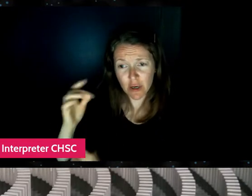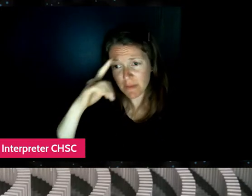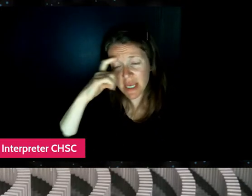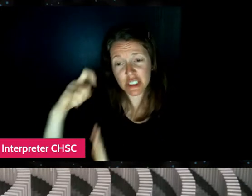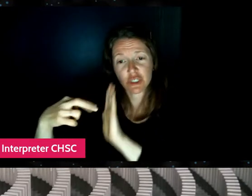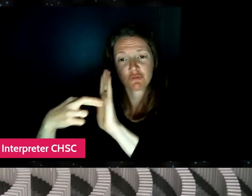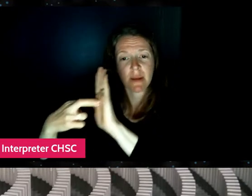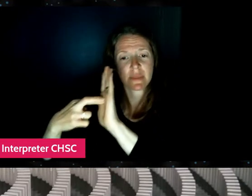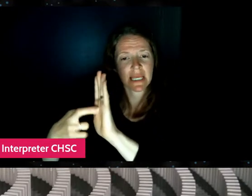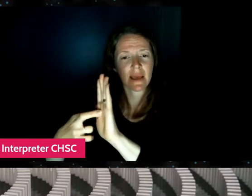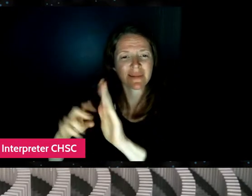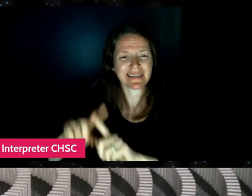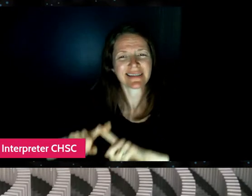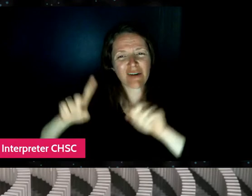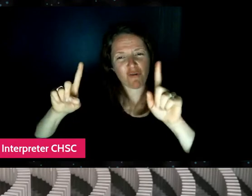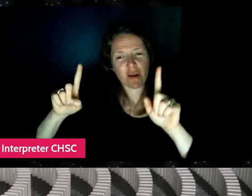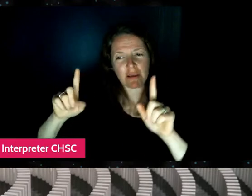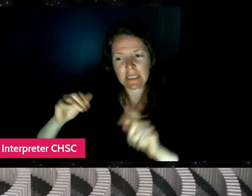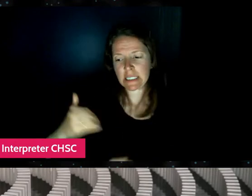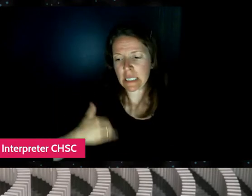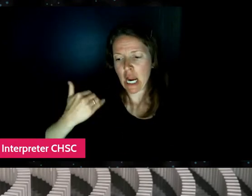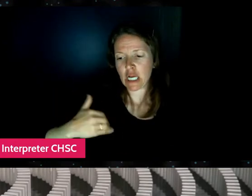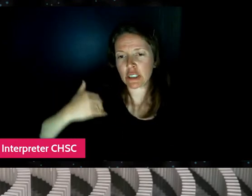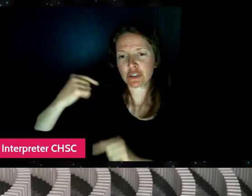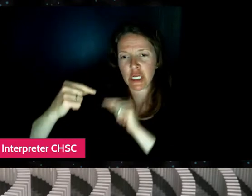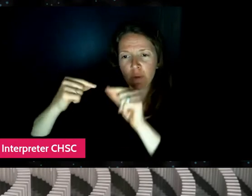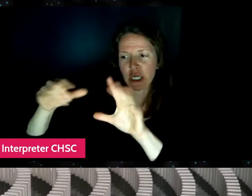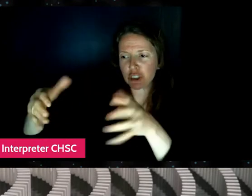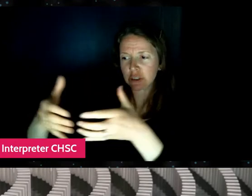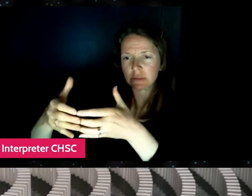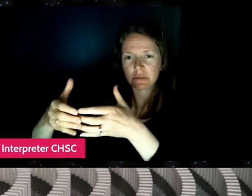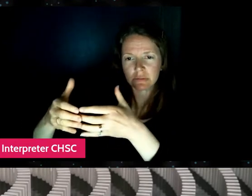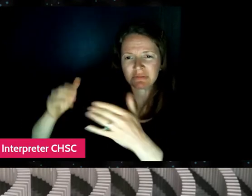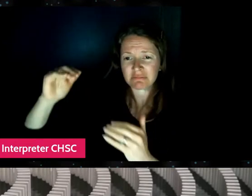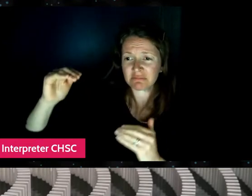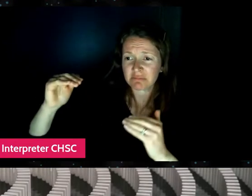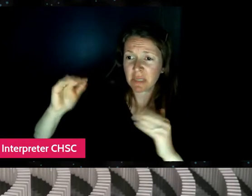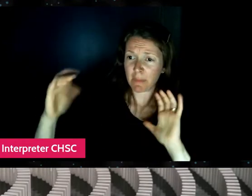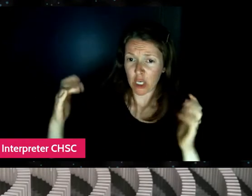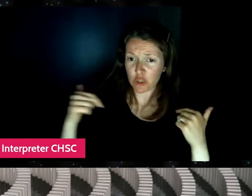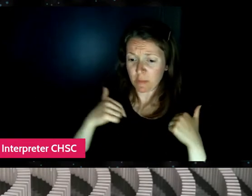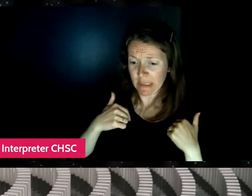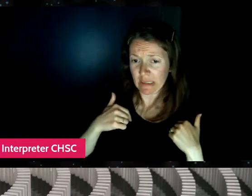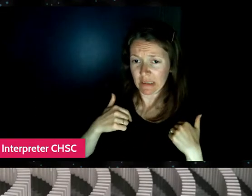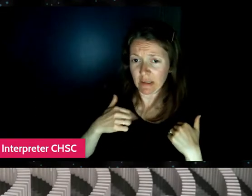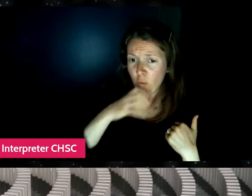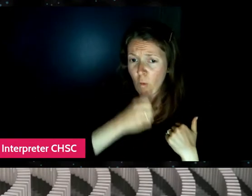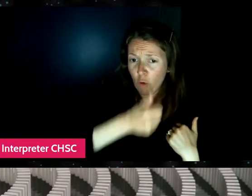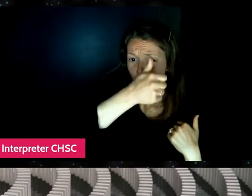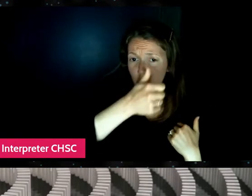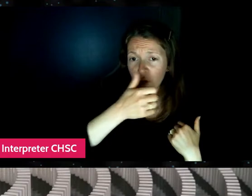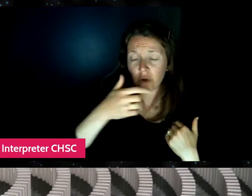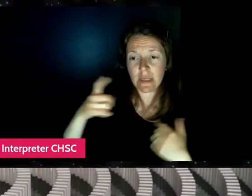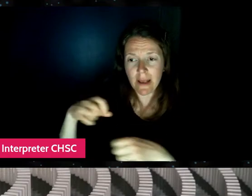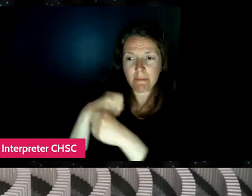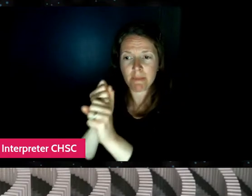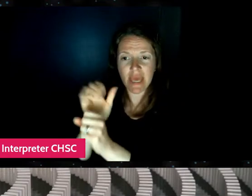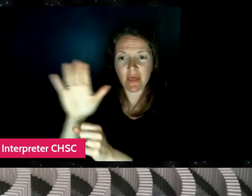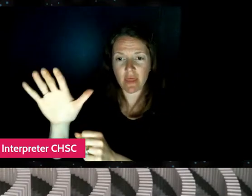a different, a younger generation than me that is putting out their content immediately on YouTube.